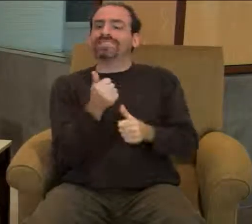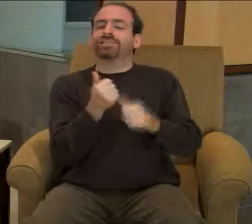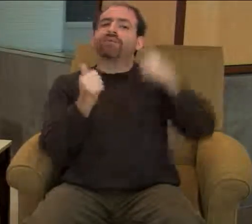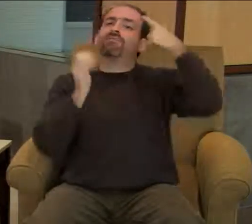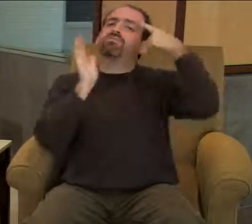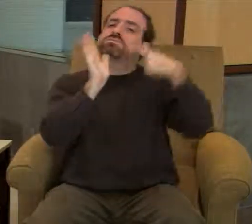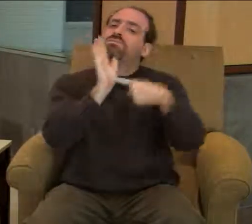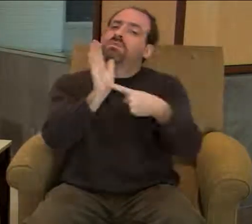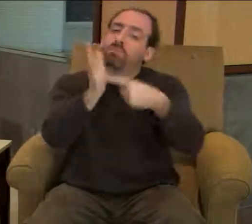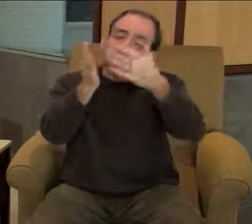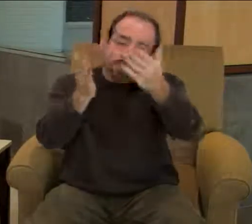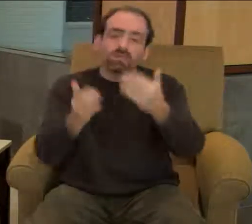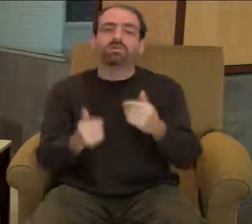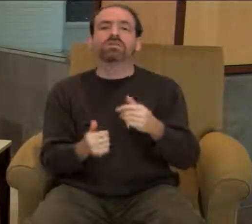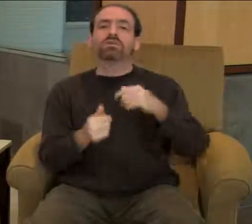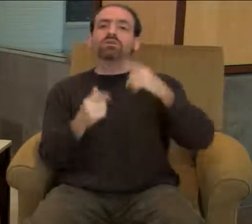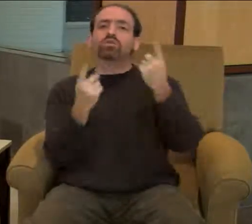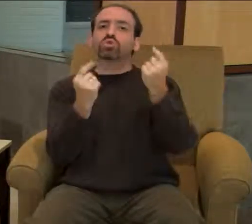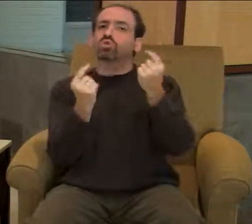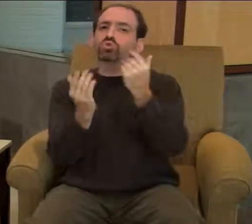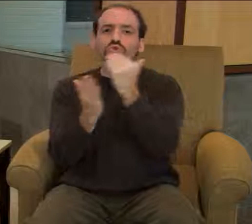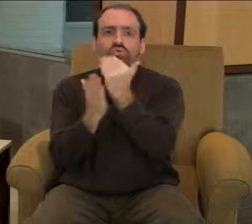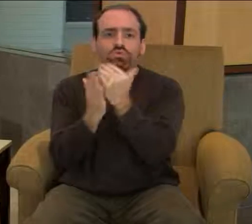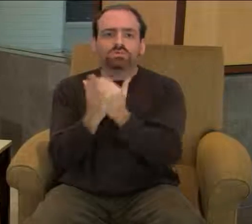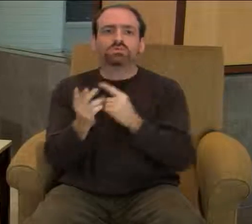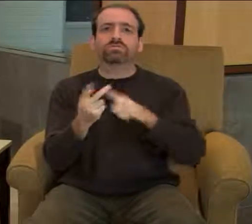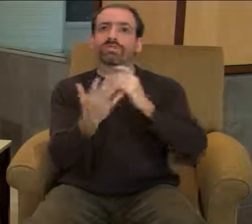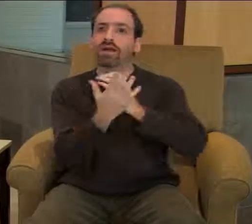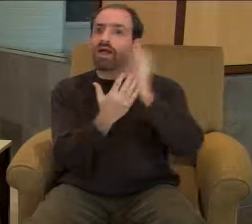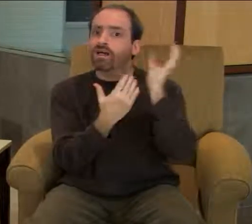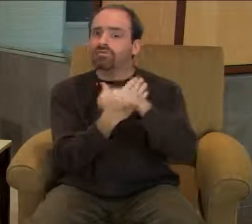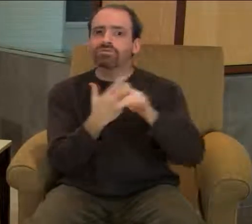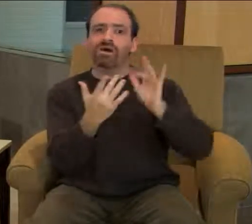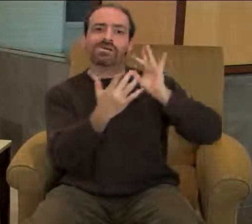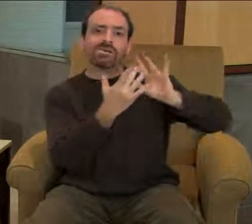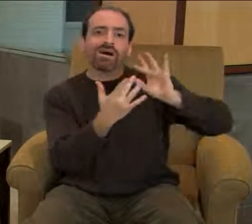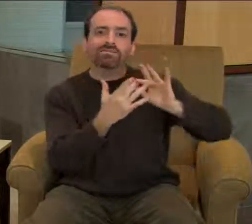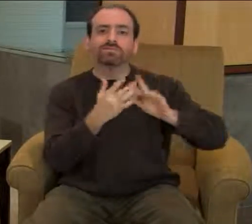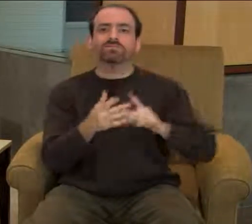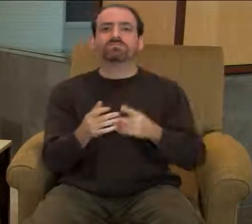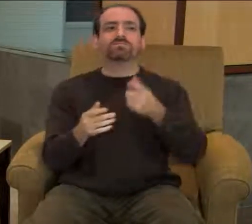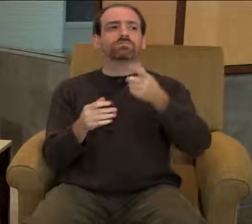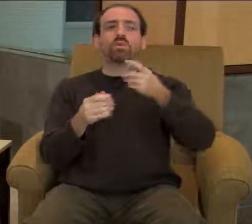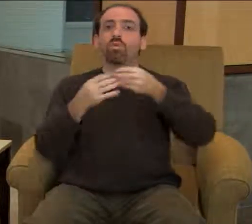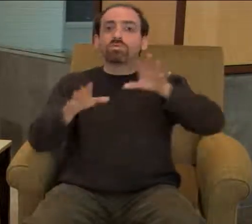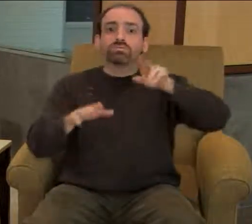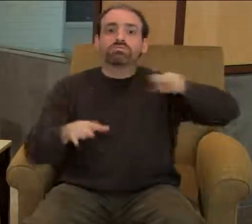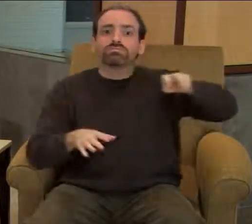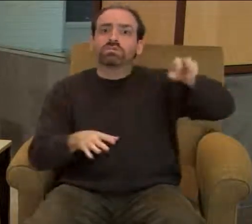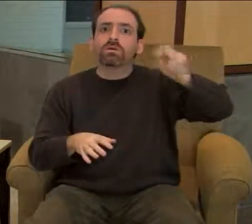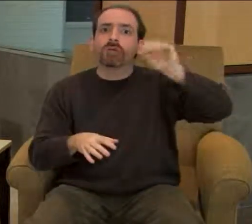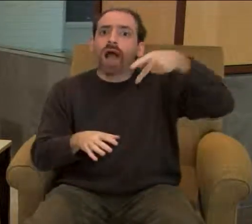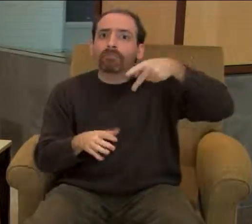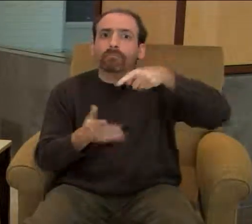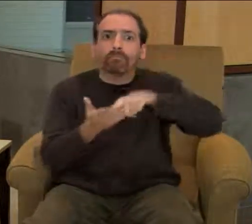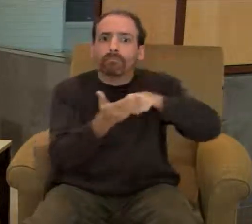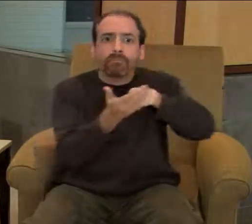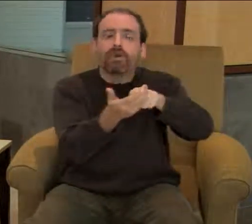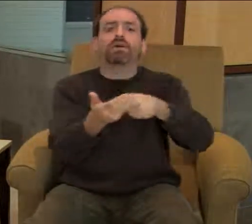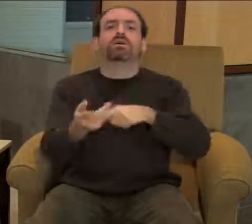create task lists, calendar, address book, look up map directions